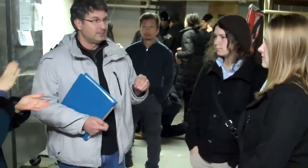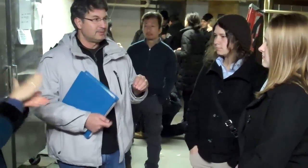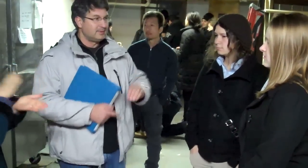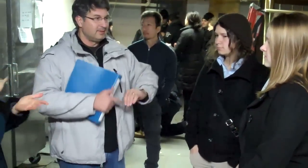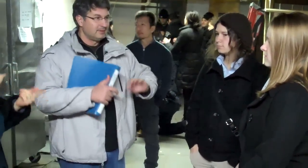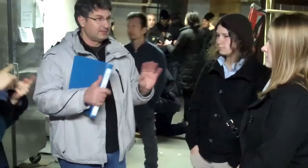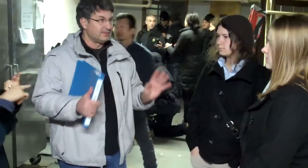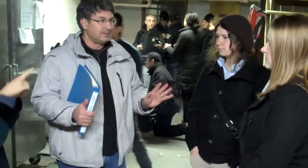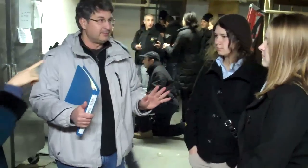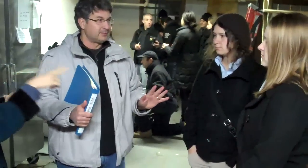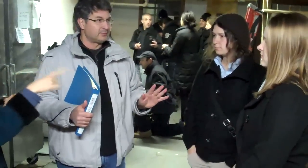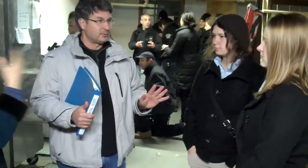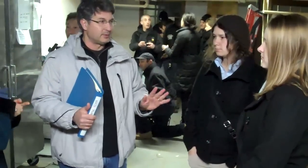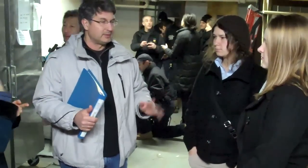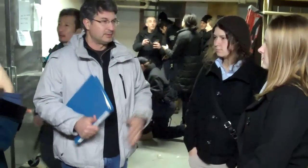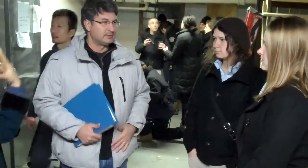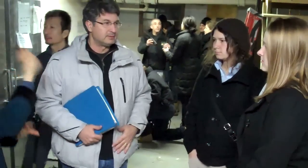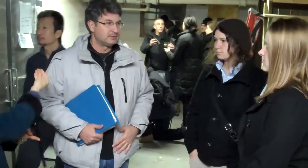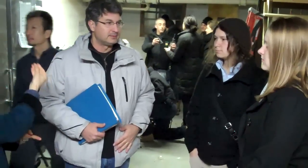And that signals you to leave.